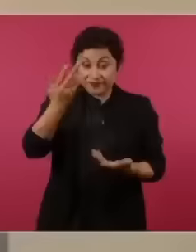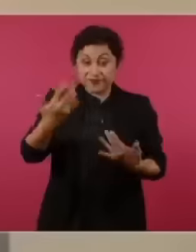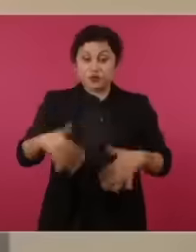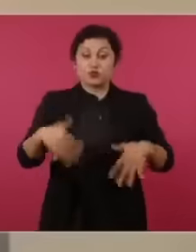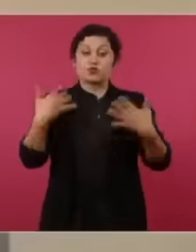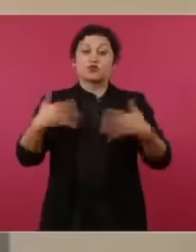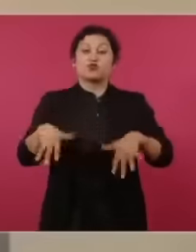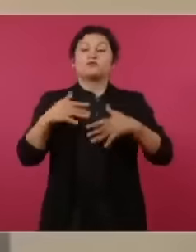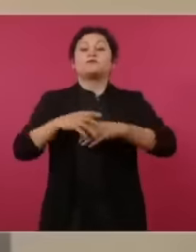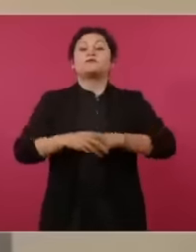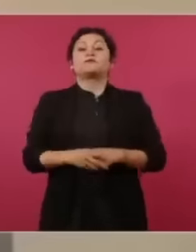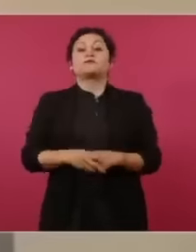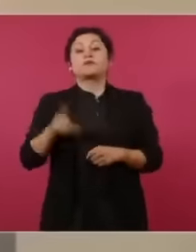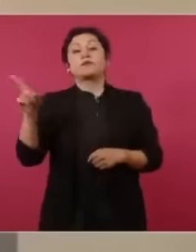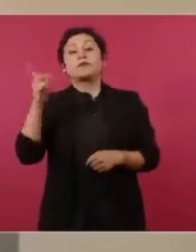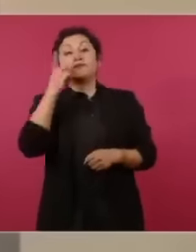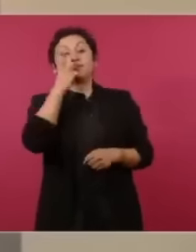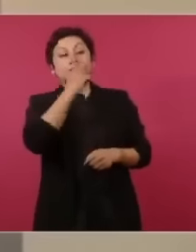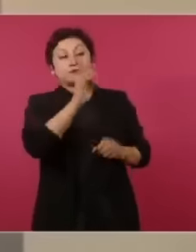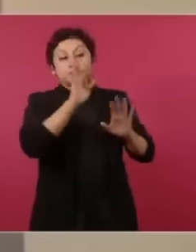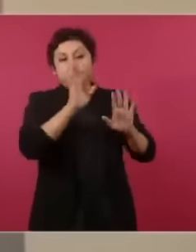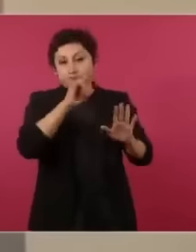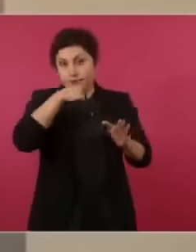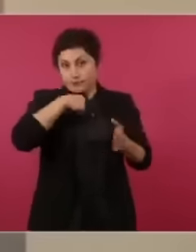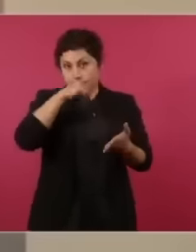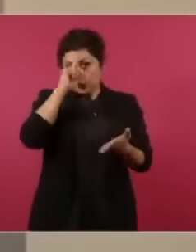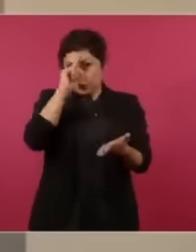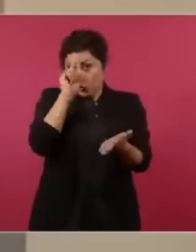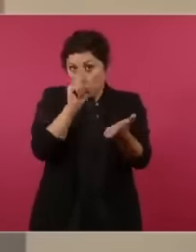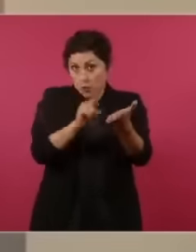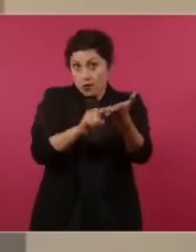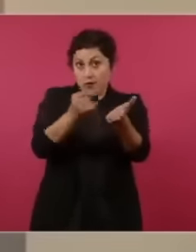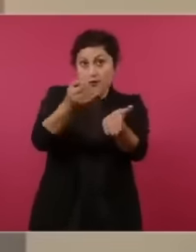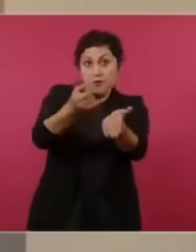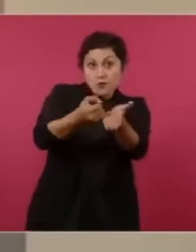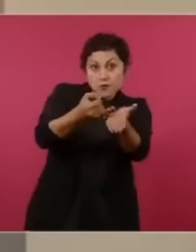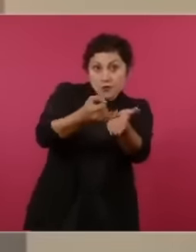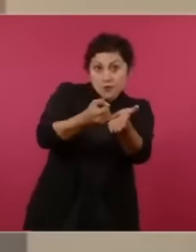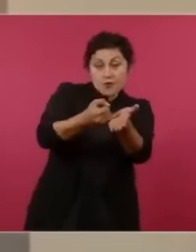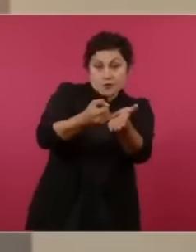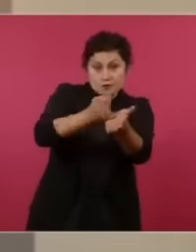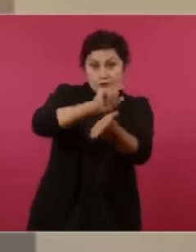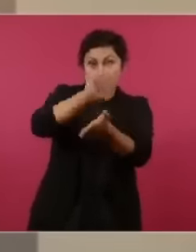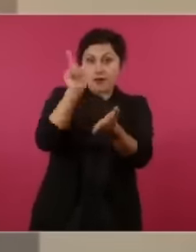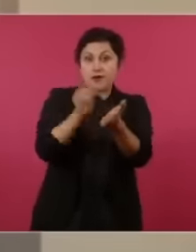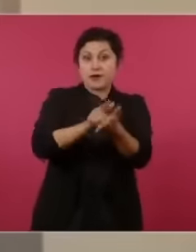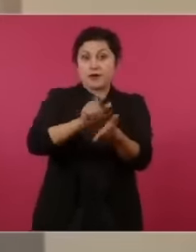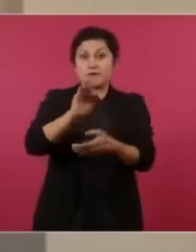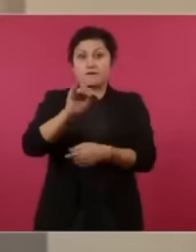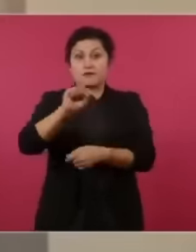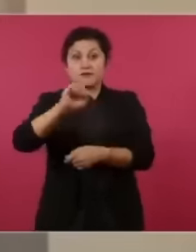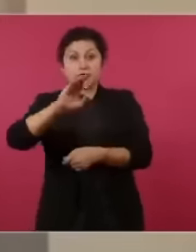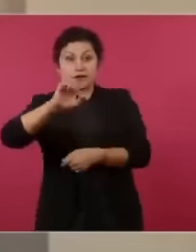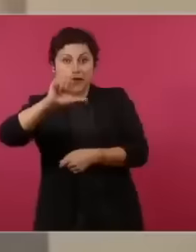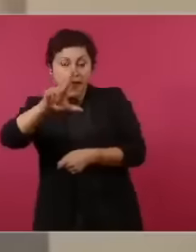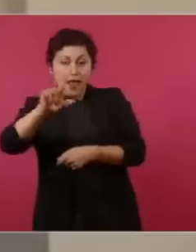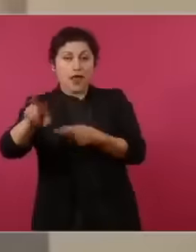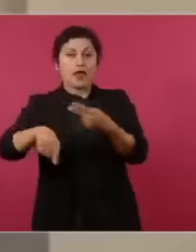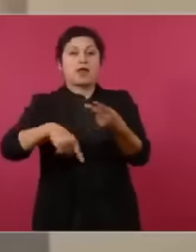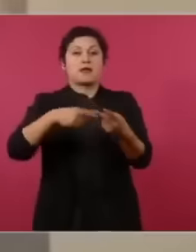, but I believe that the reform, especially the fiscal one, taxes, they are already talking about